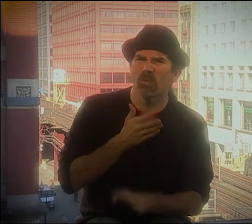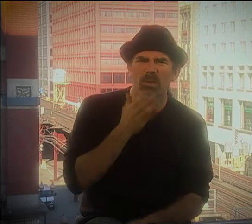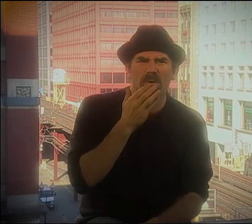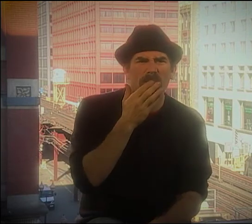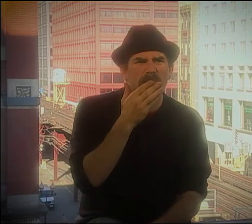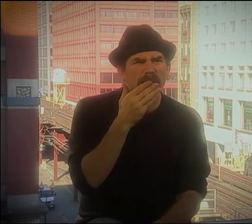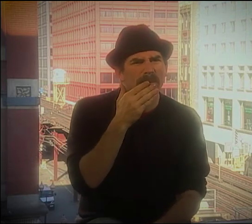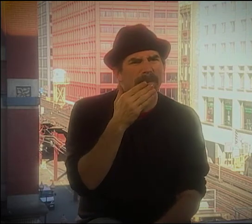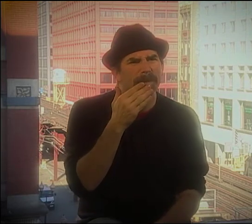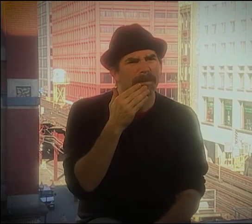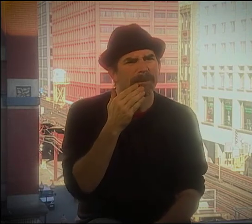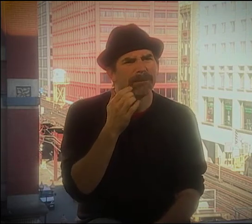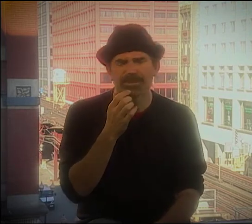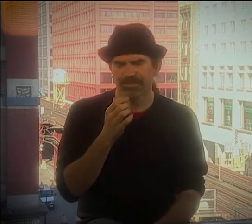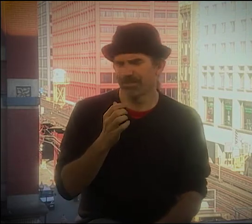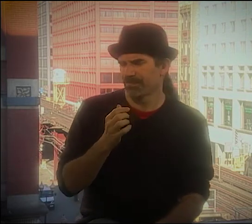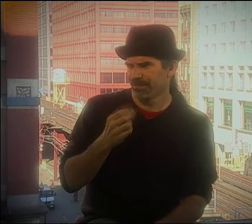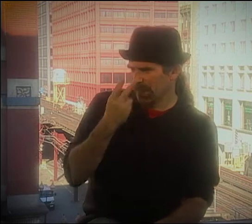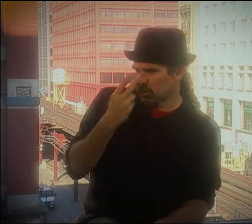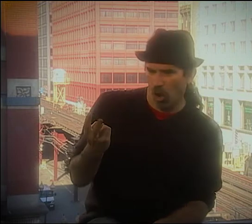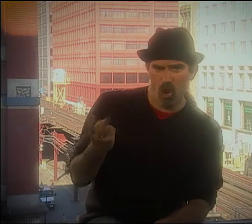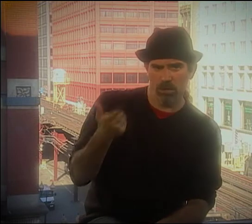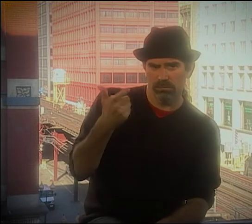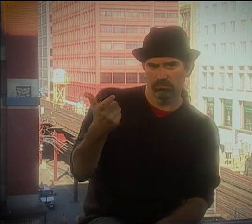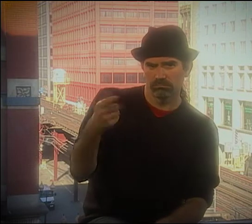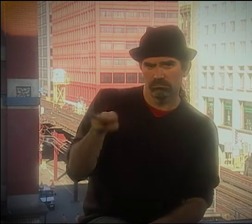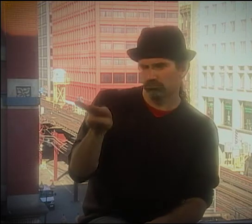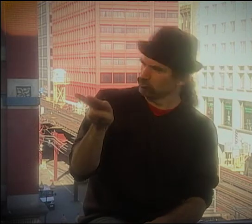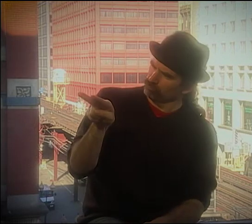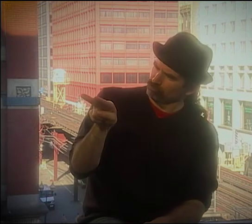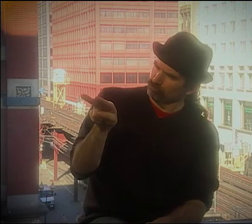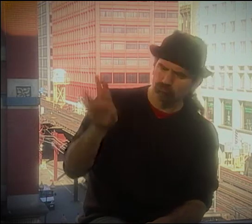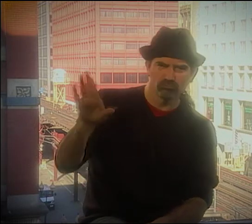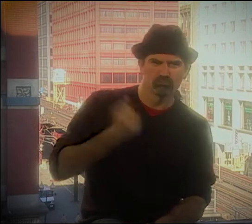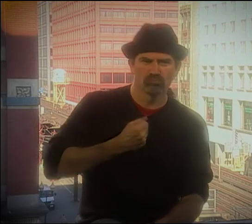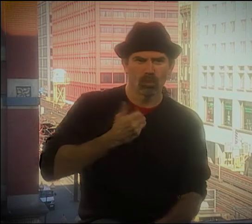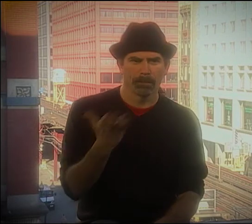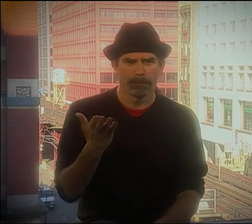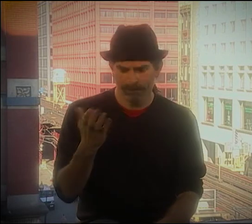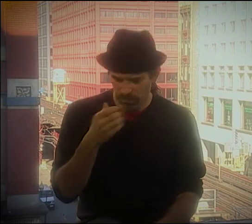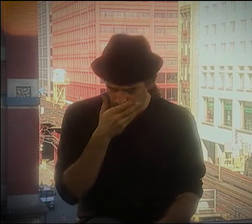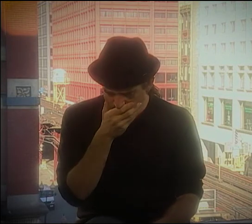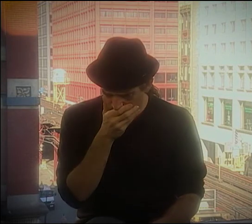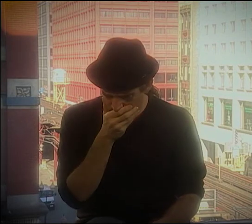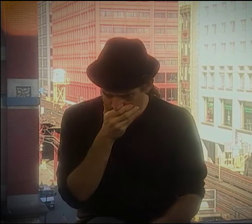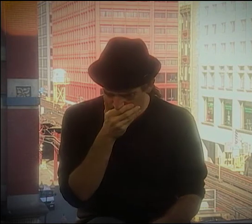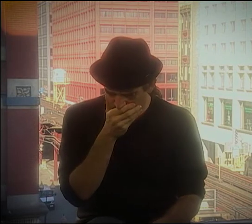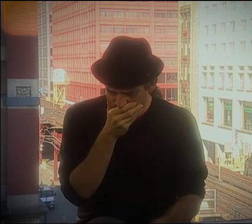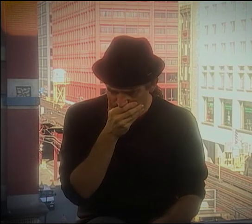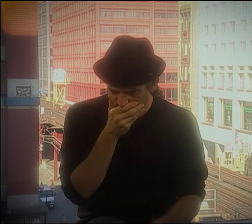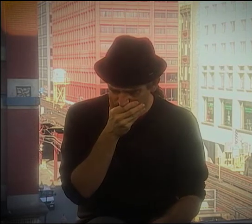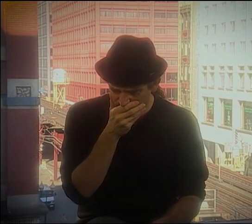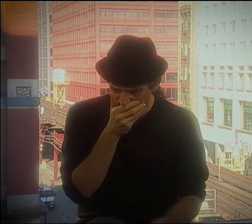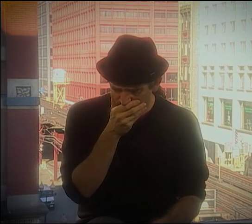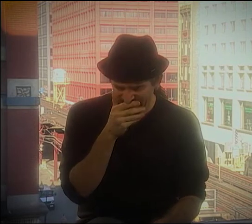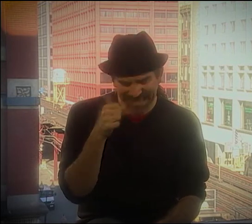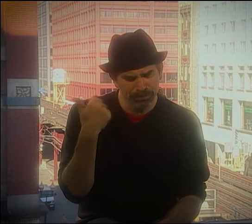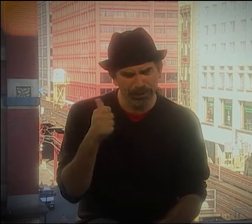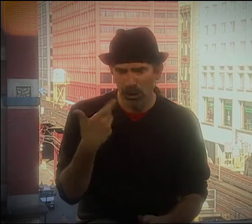BEFORE THAT, BEFORE THAT, BEFORE THAT. I JUST REMEMBER WATCHING HER AND THE WAY SHE WOULD